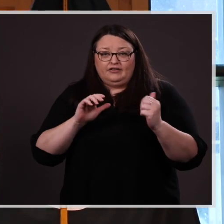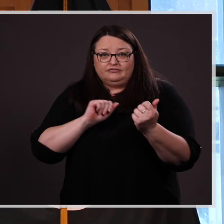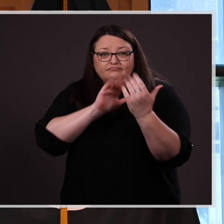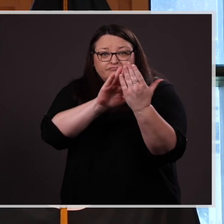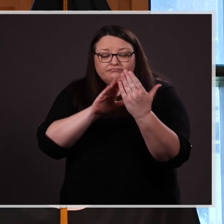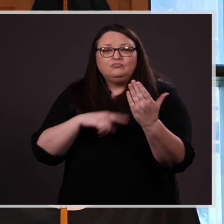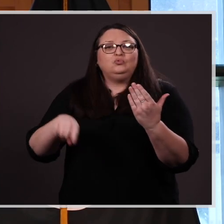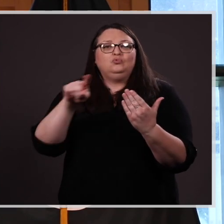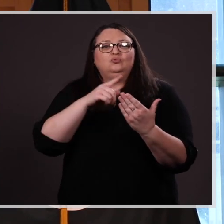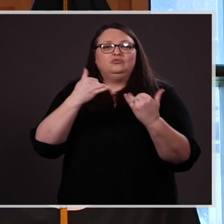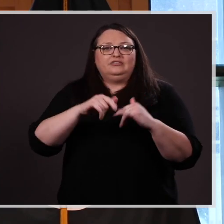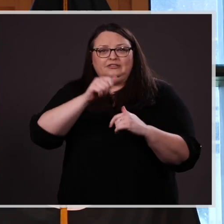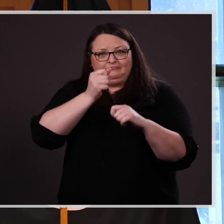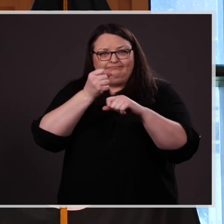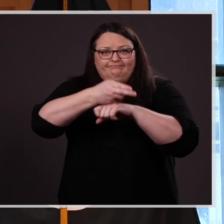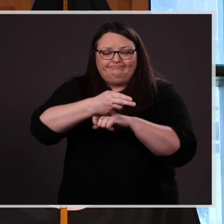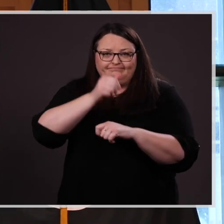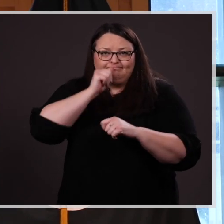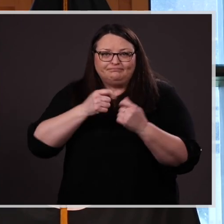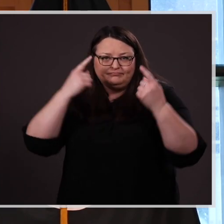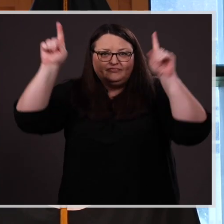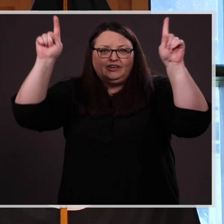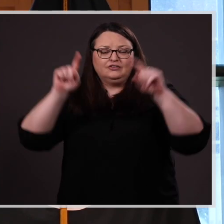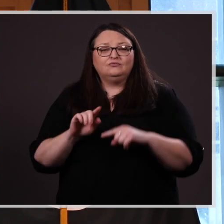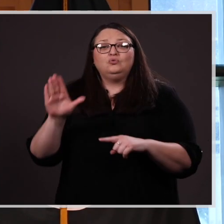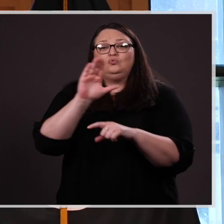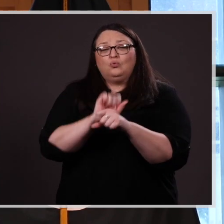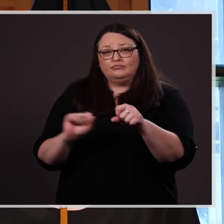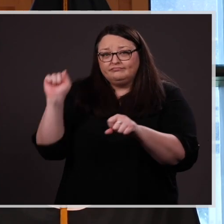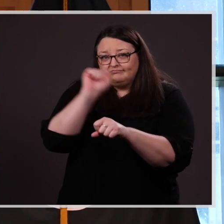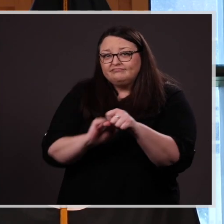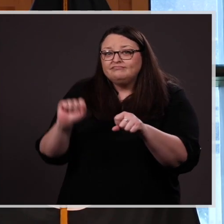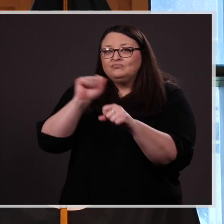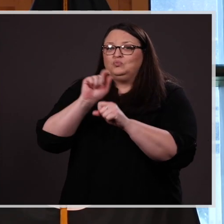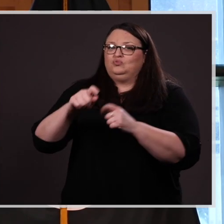you prevailed. Your hard work deserves to be celebrated under